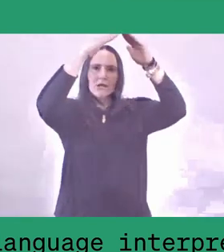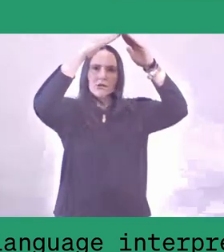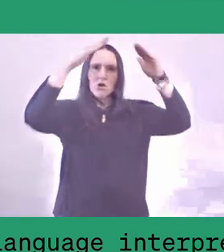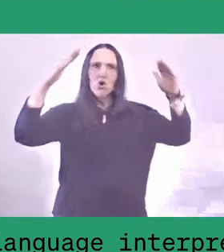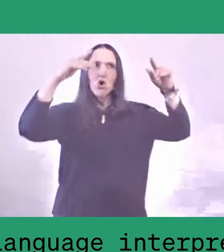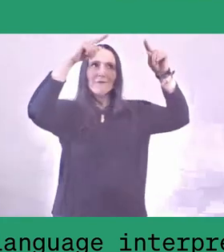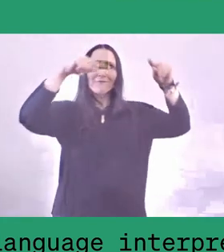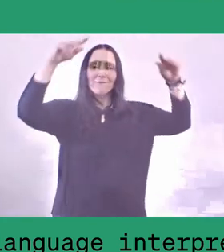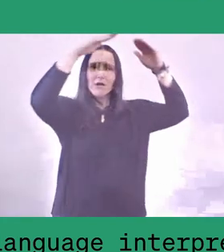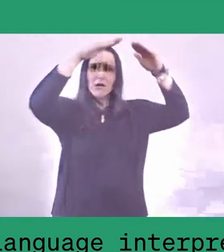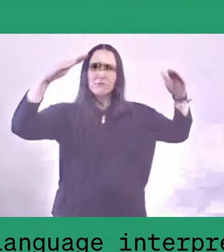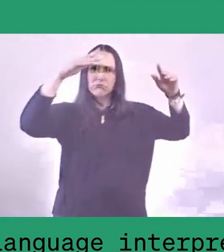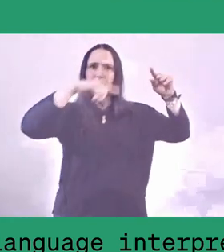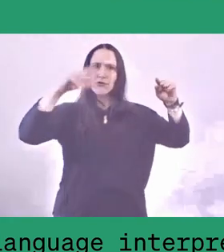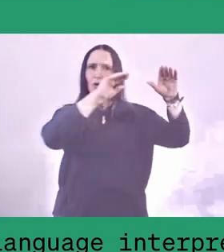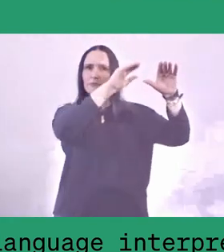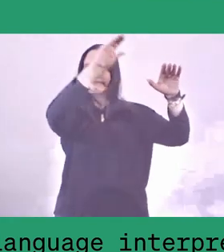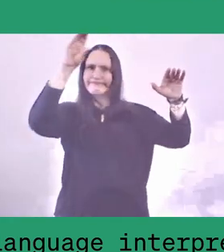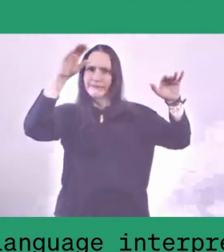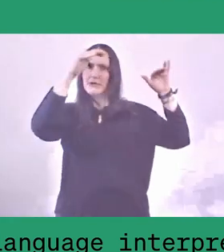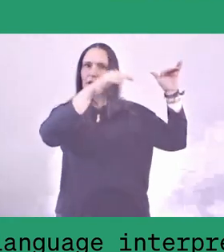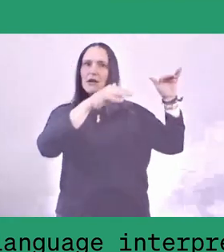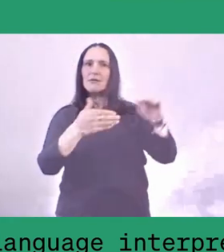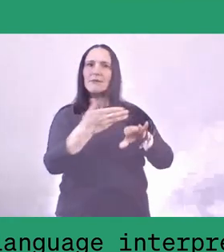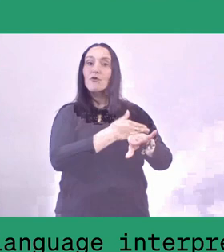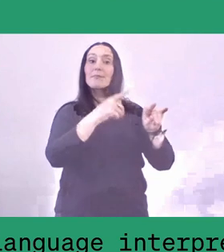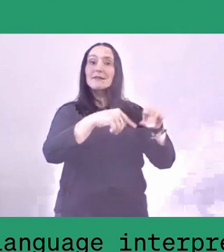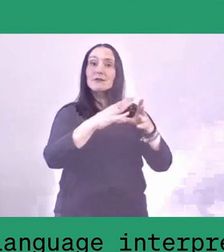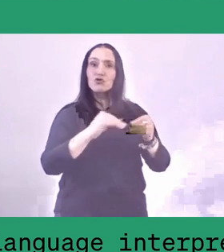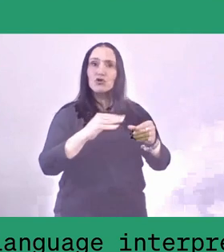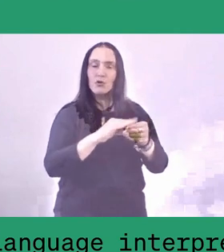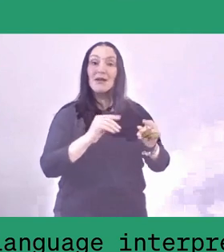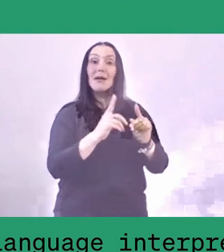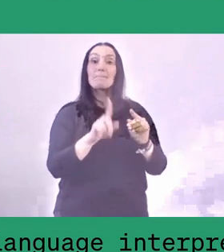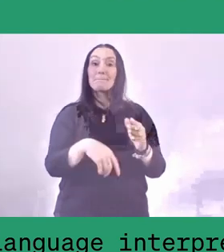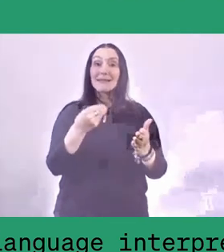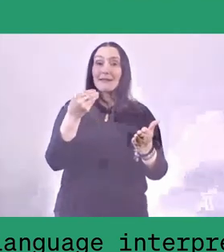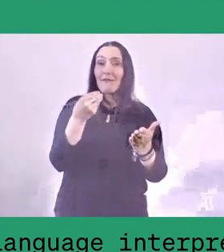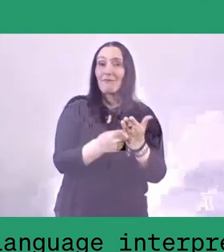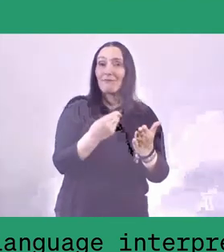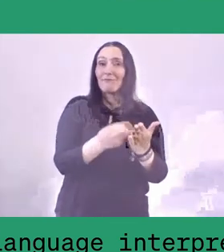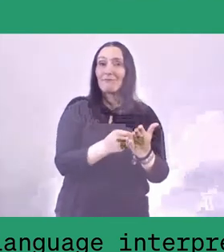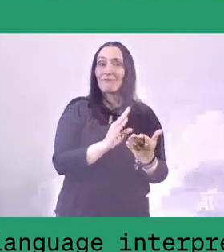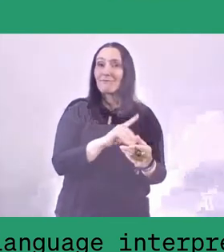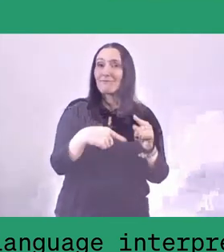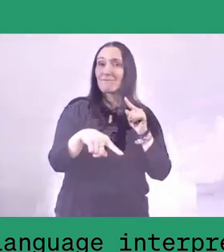But what is left now is this story, but the value still exists and when it's recalled